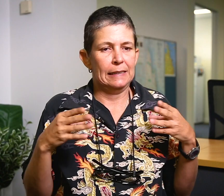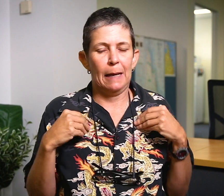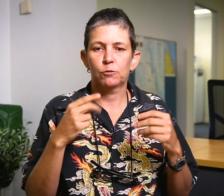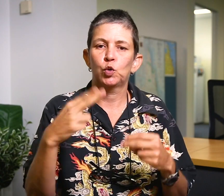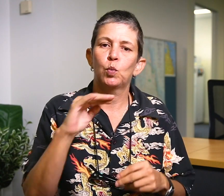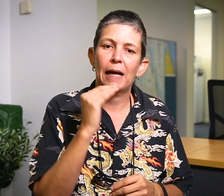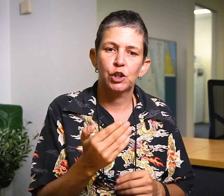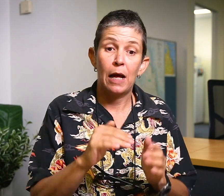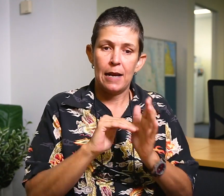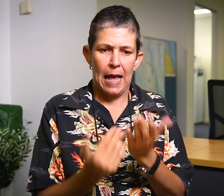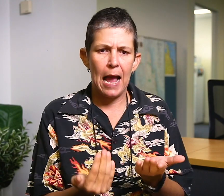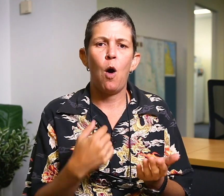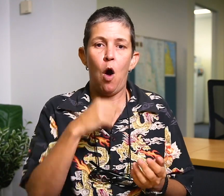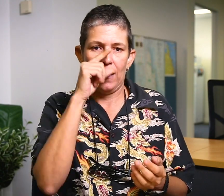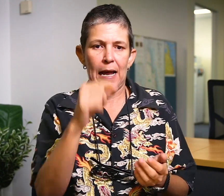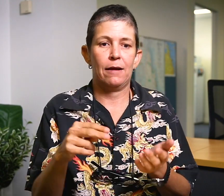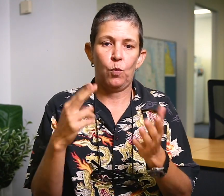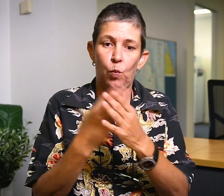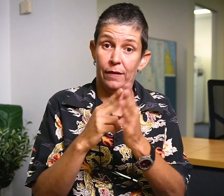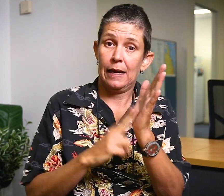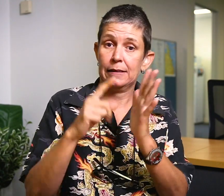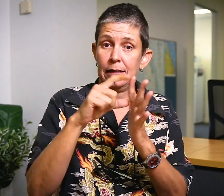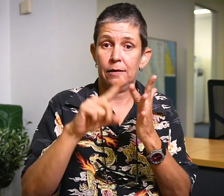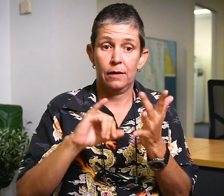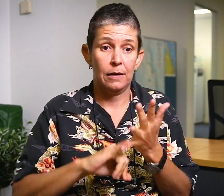I would accept my situation as it was, but now with the NDIS